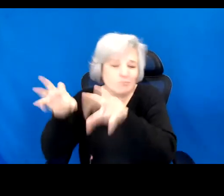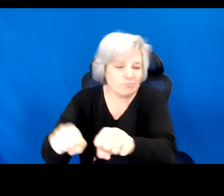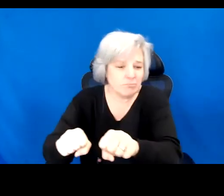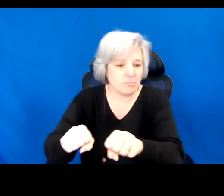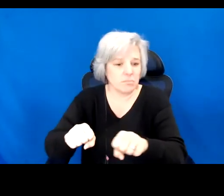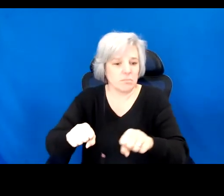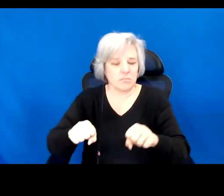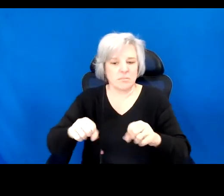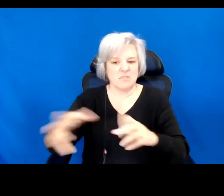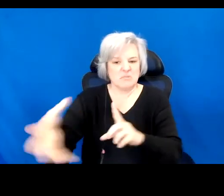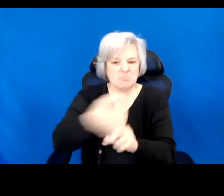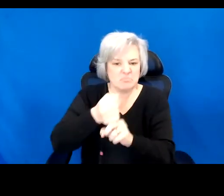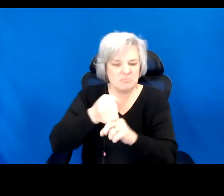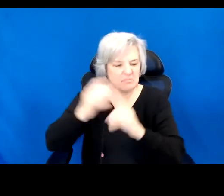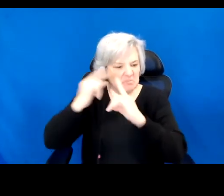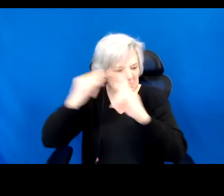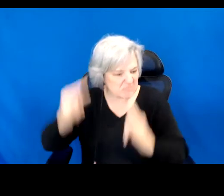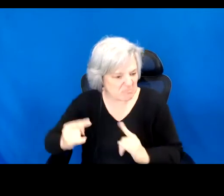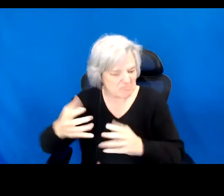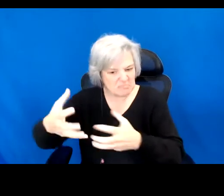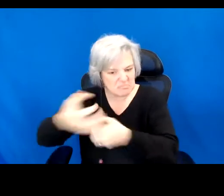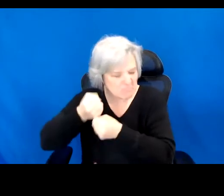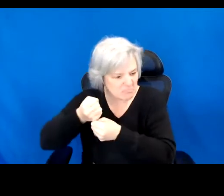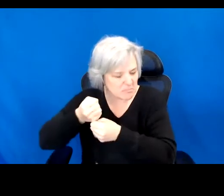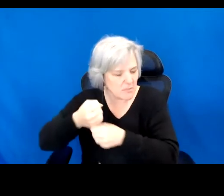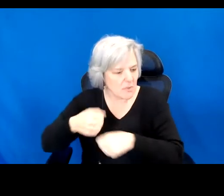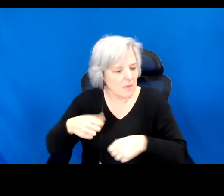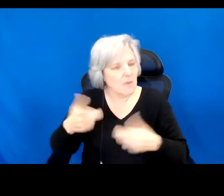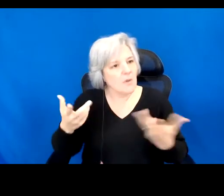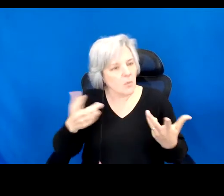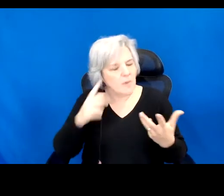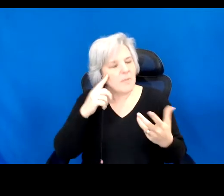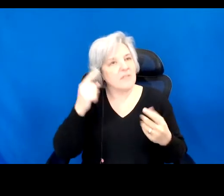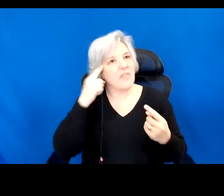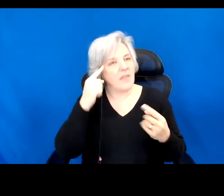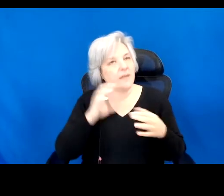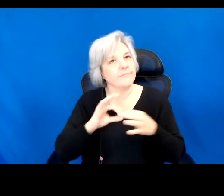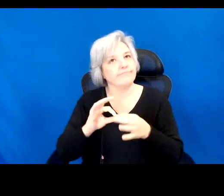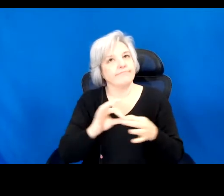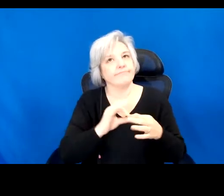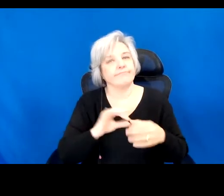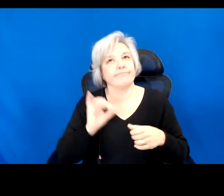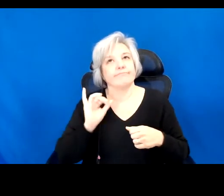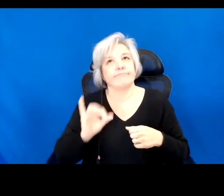we must reach in solidarity. Each of us who emerges from the subjugated